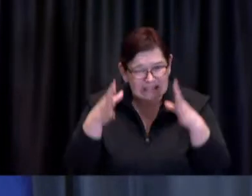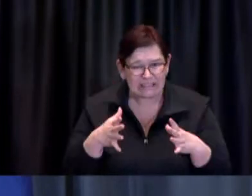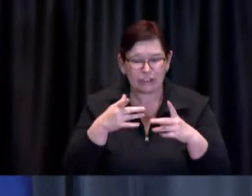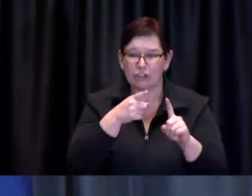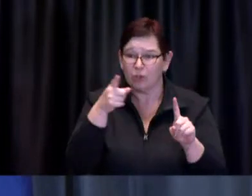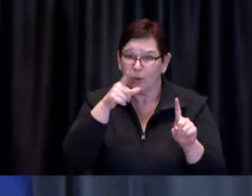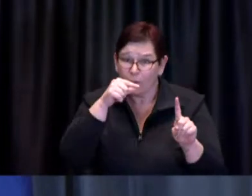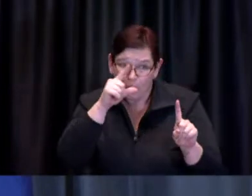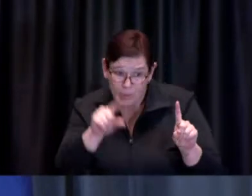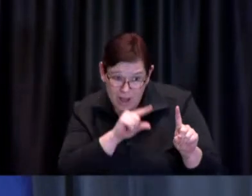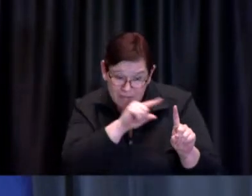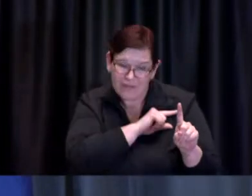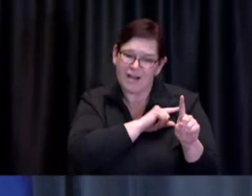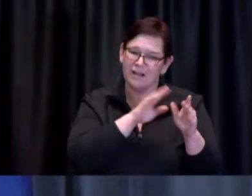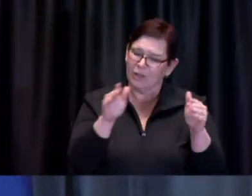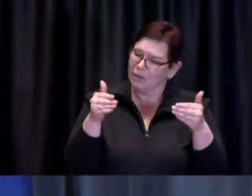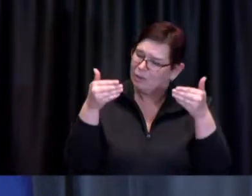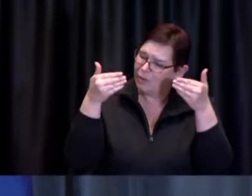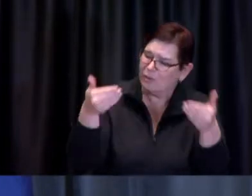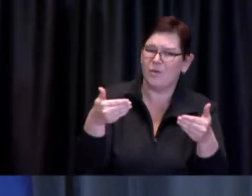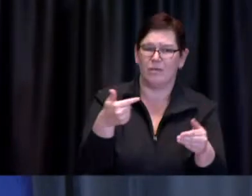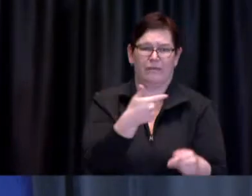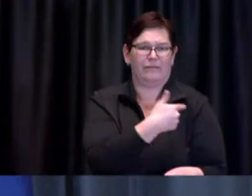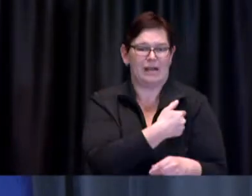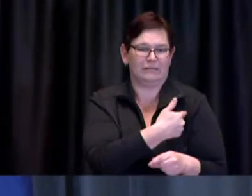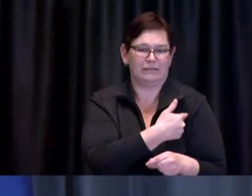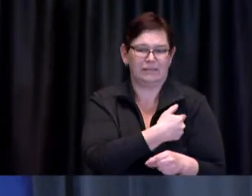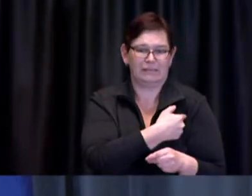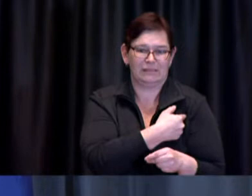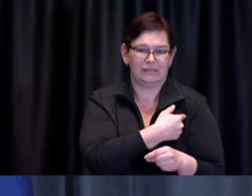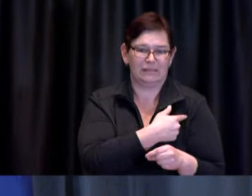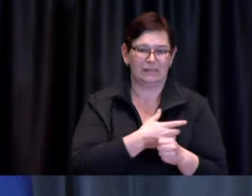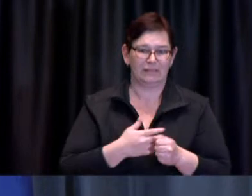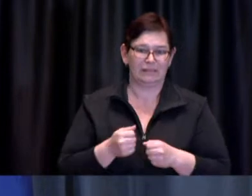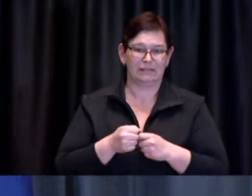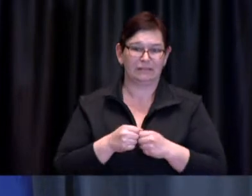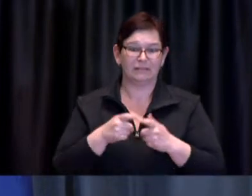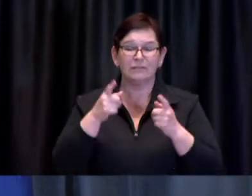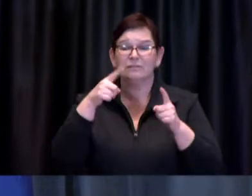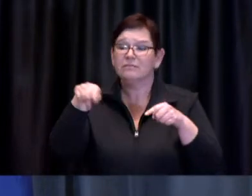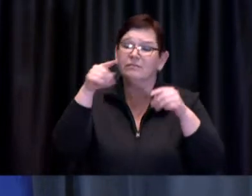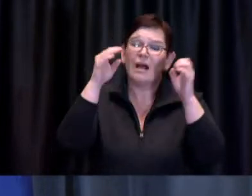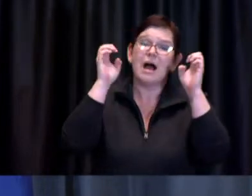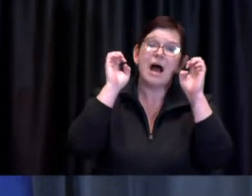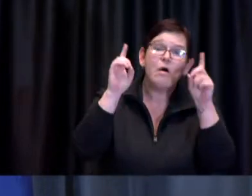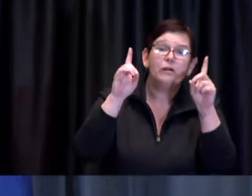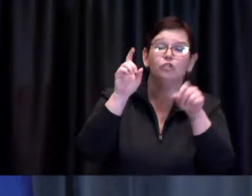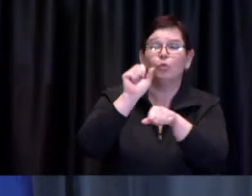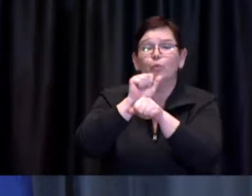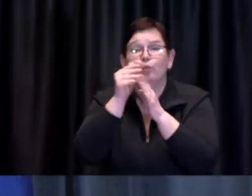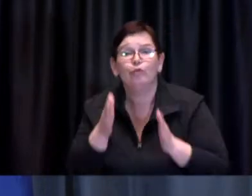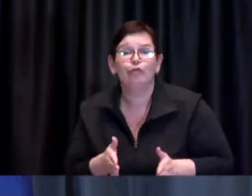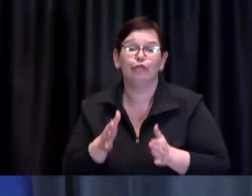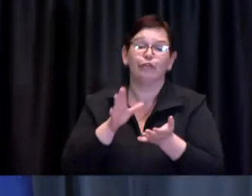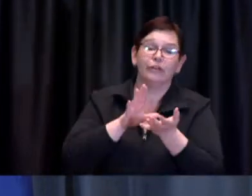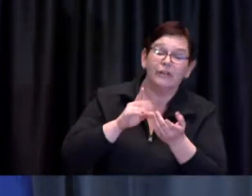As of 8 o'clock this morning, eligible education workers, who received a letter from their school board, are able